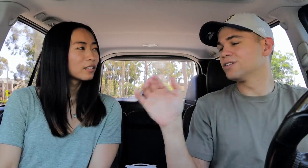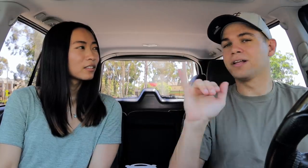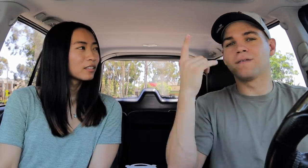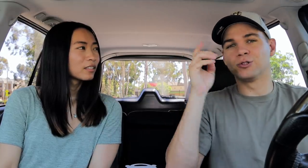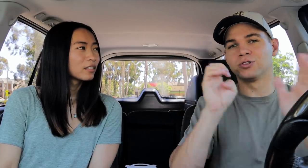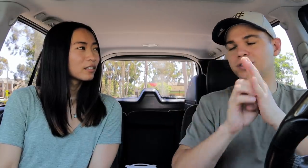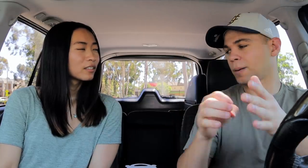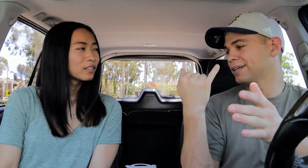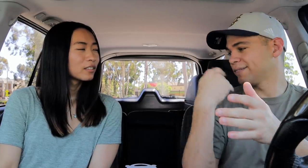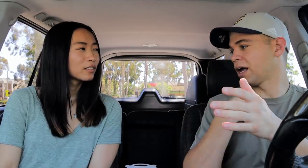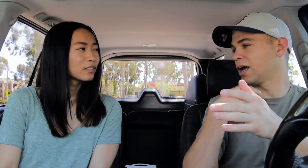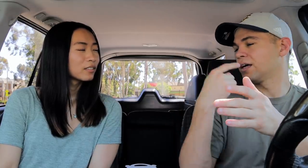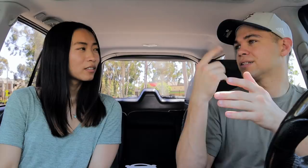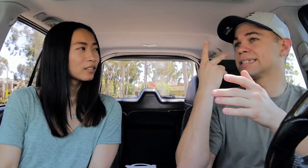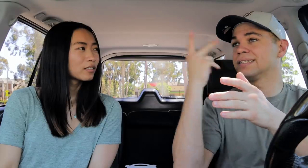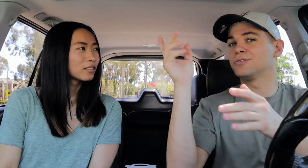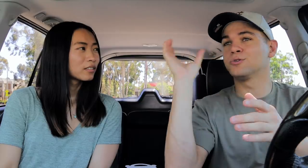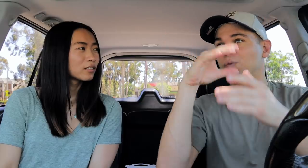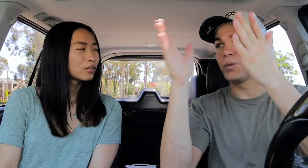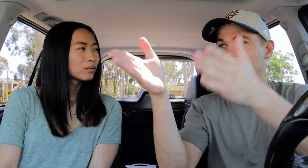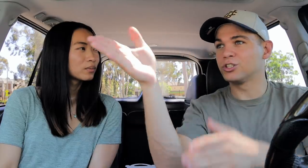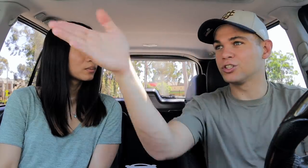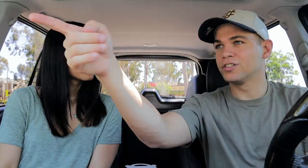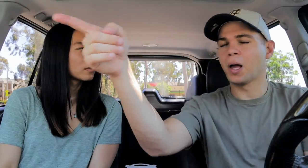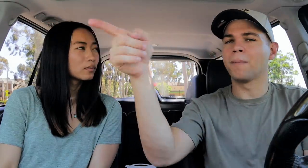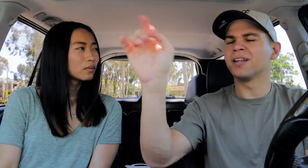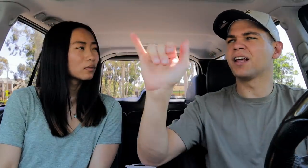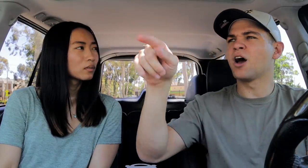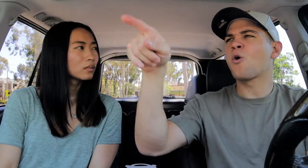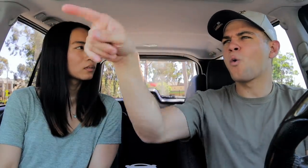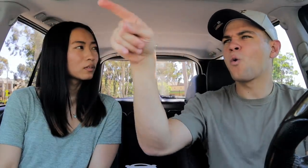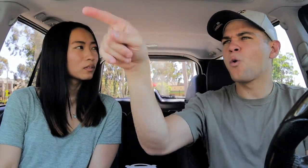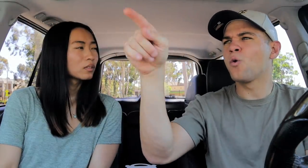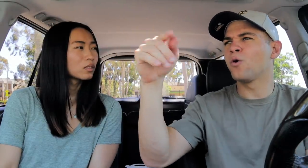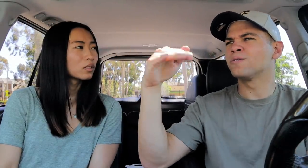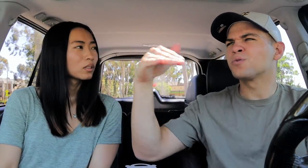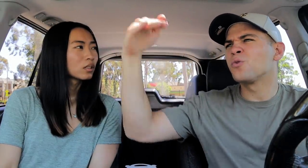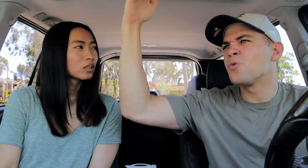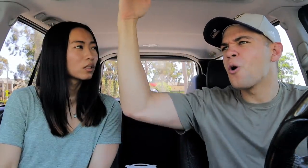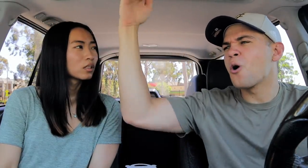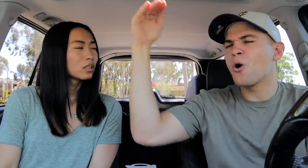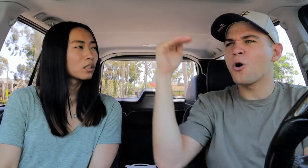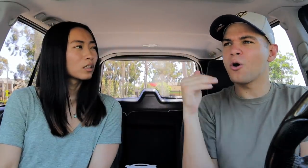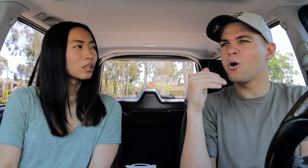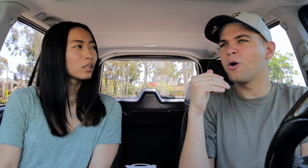like for example, if I see a stranger over there like oh, they're tall.